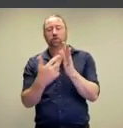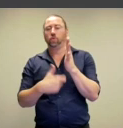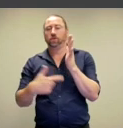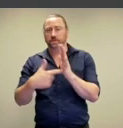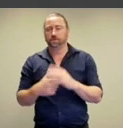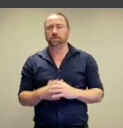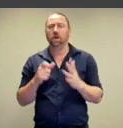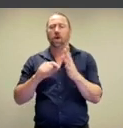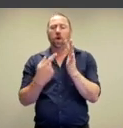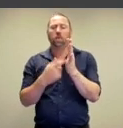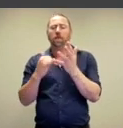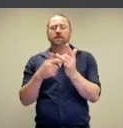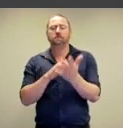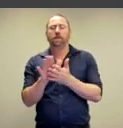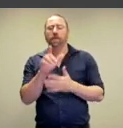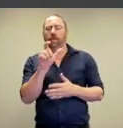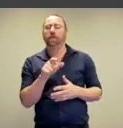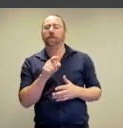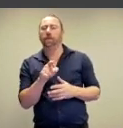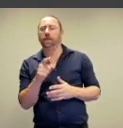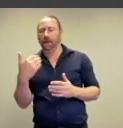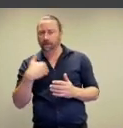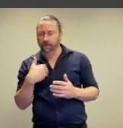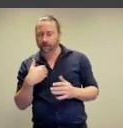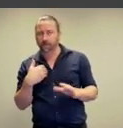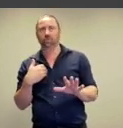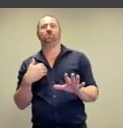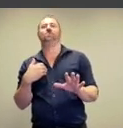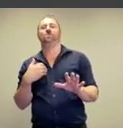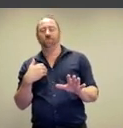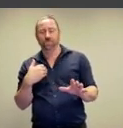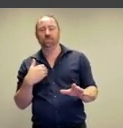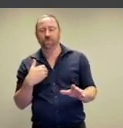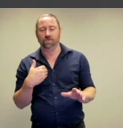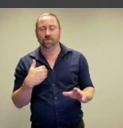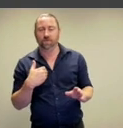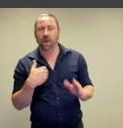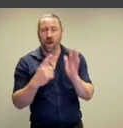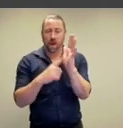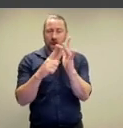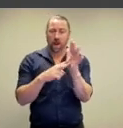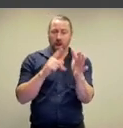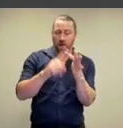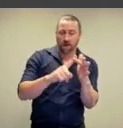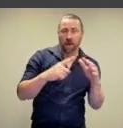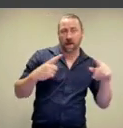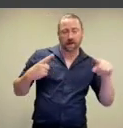Tyza Stewart. Coppersmith's portrait